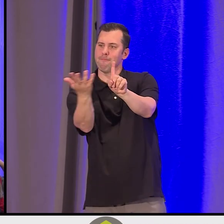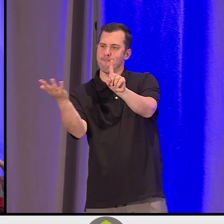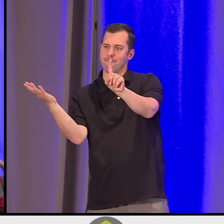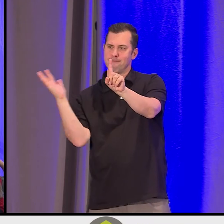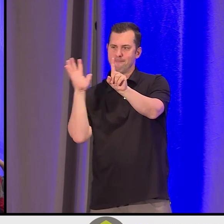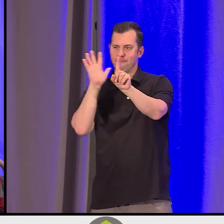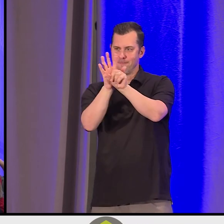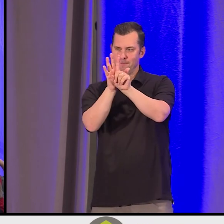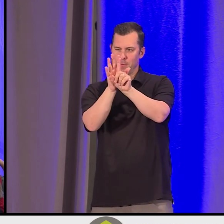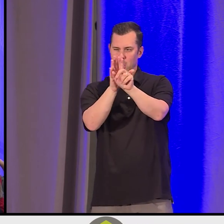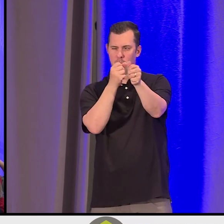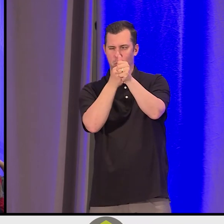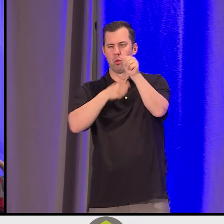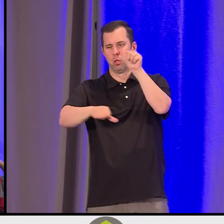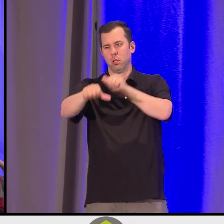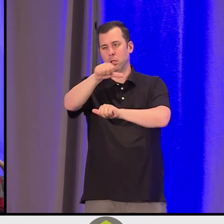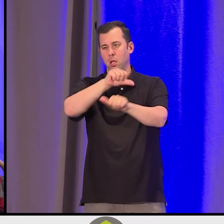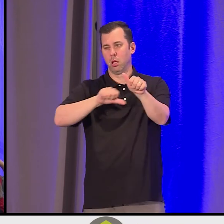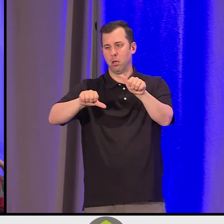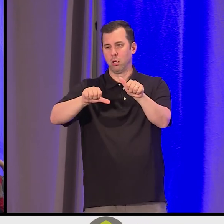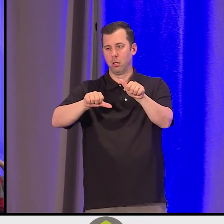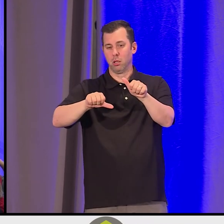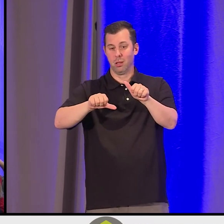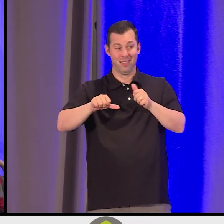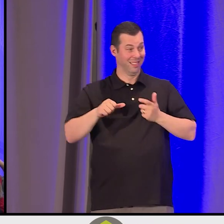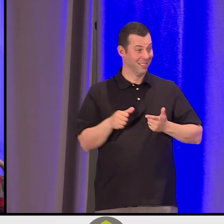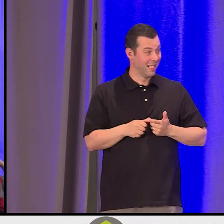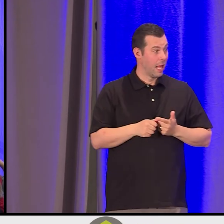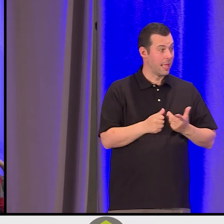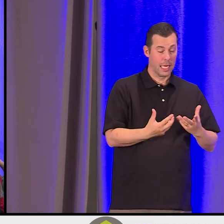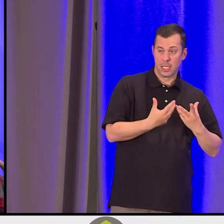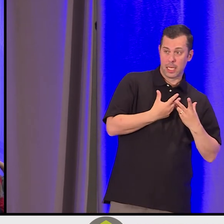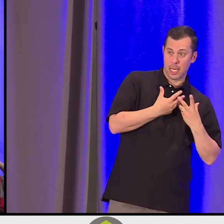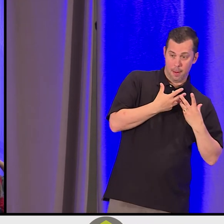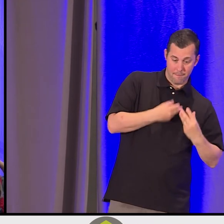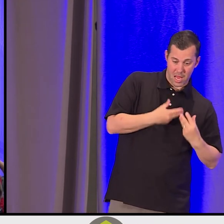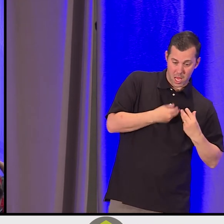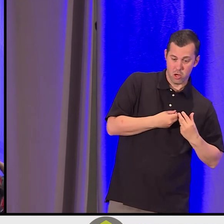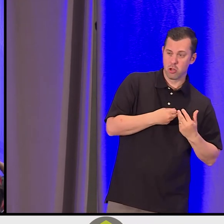and empathetic skills, they're not soft skills, they're hard skills.